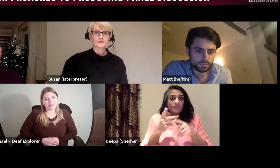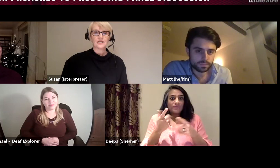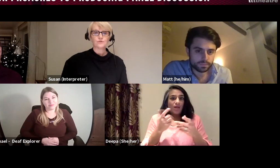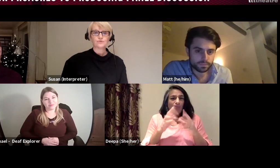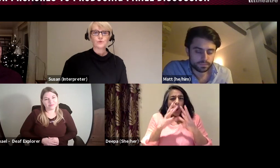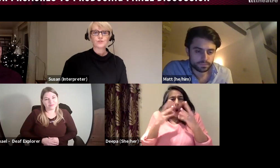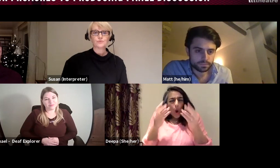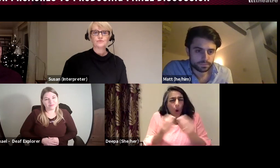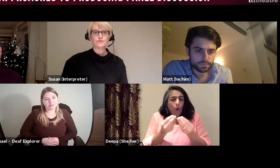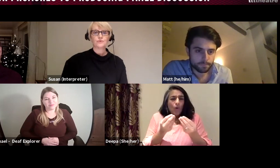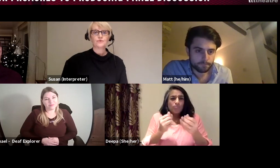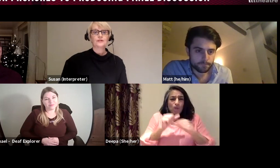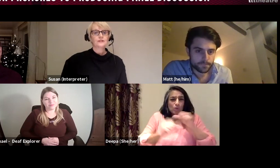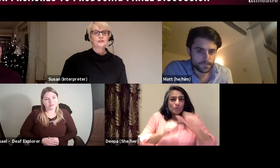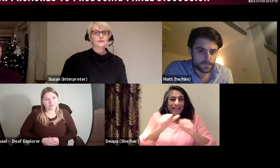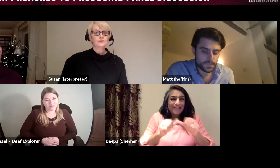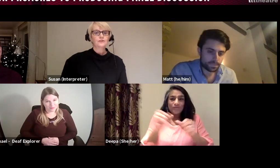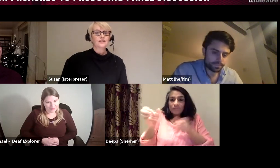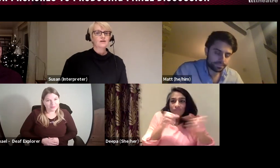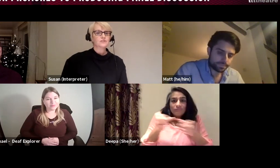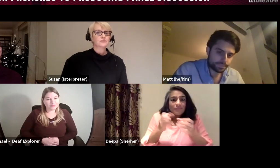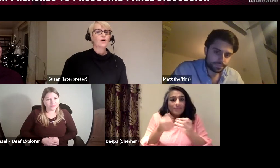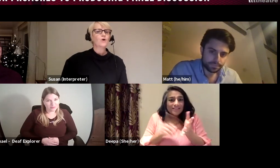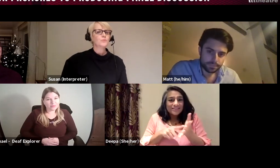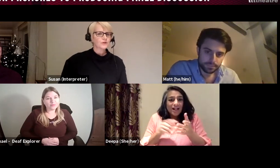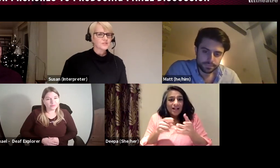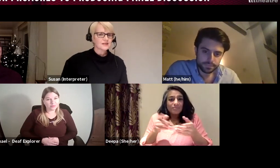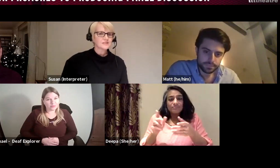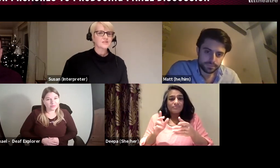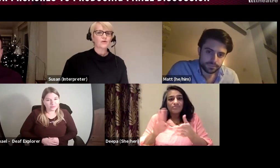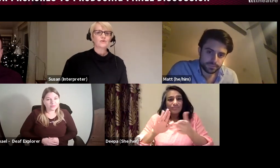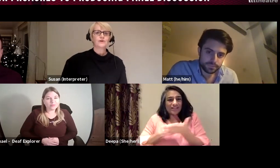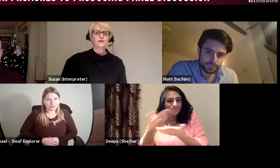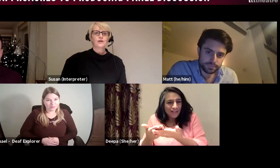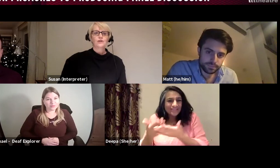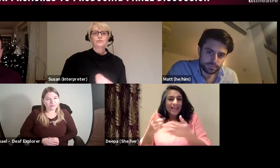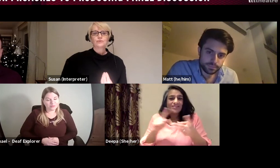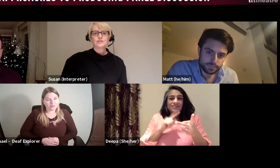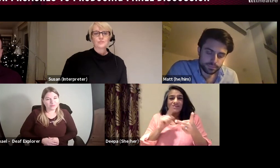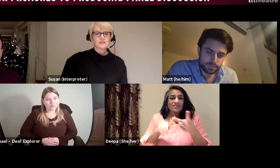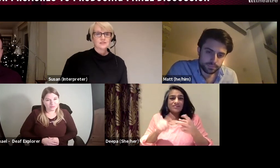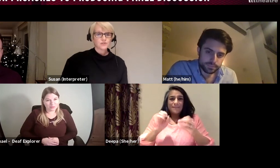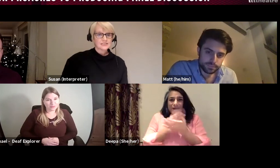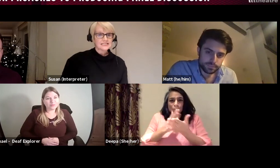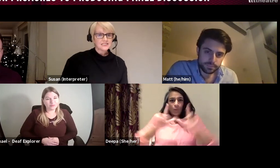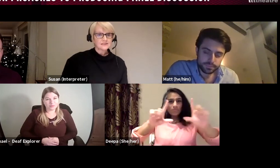I was responsible for looking after the whole process of recruiting BSL translators,